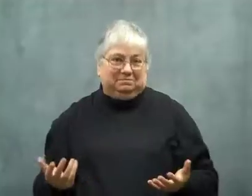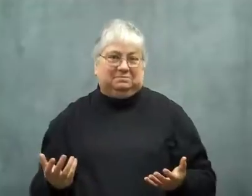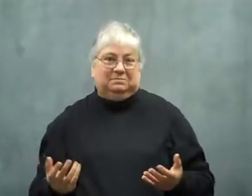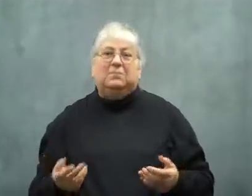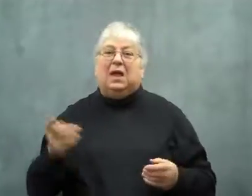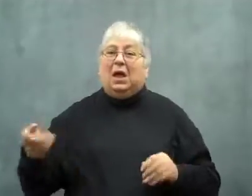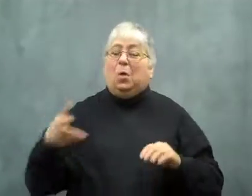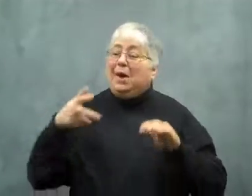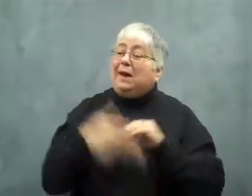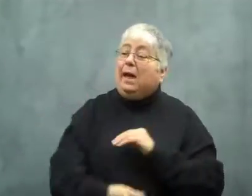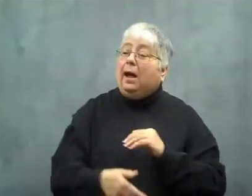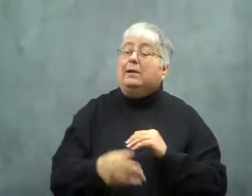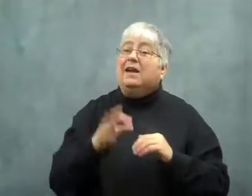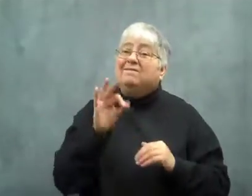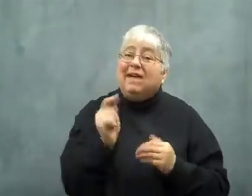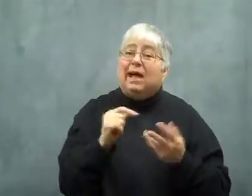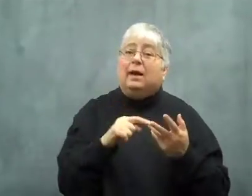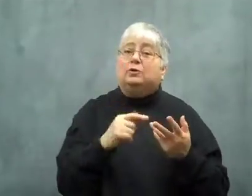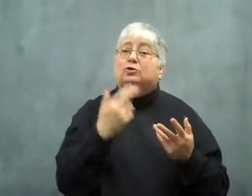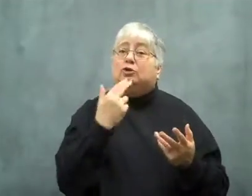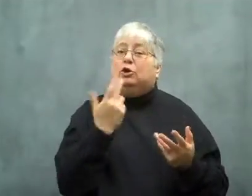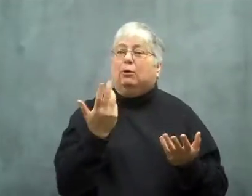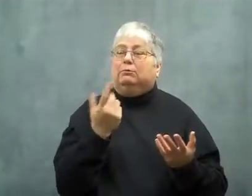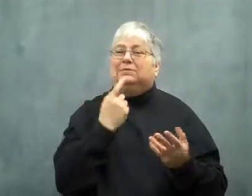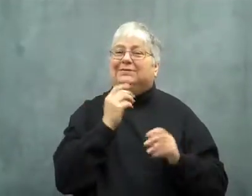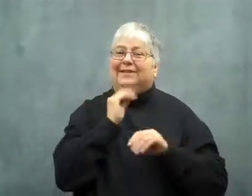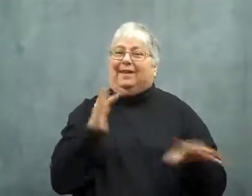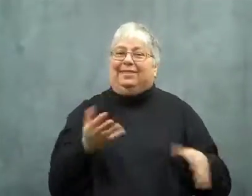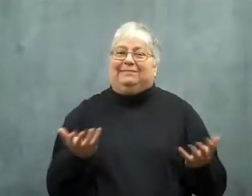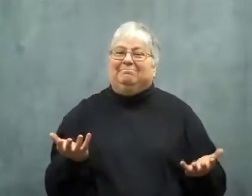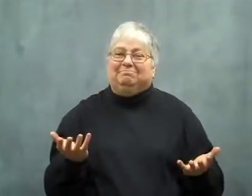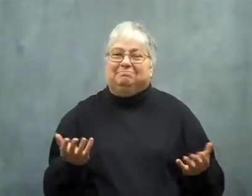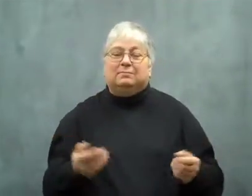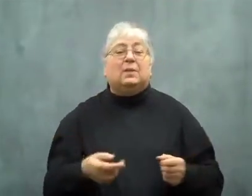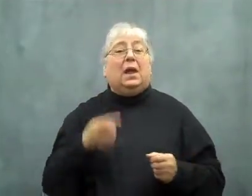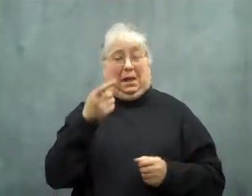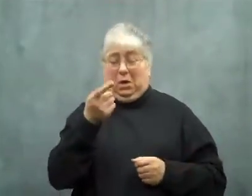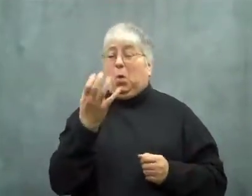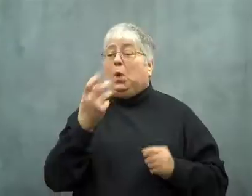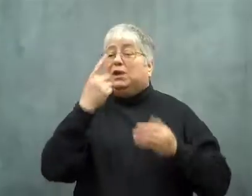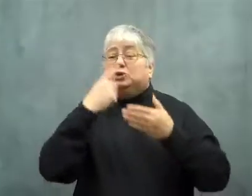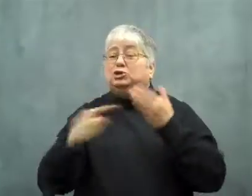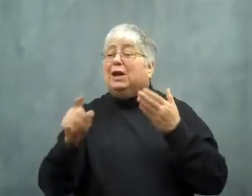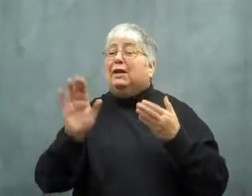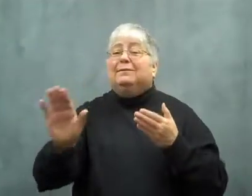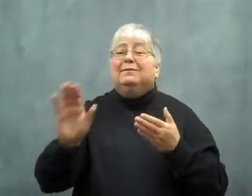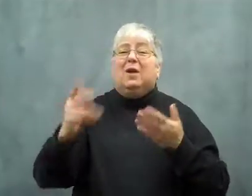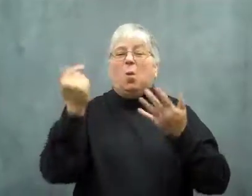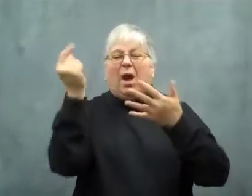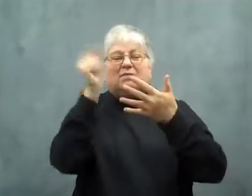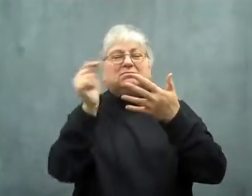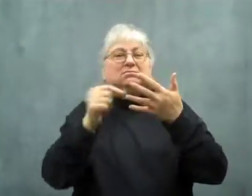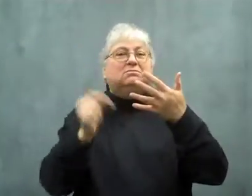They didn't say anything about cutting fats and sugar.